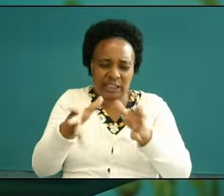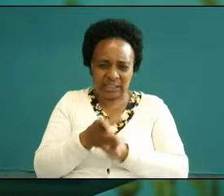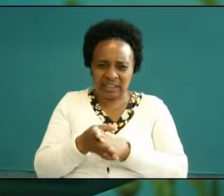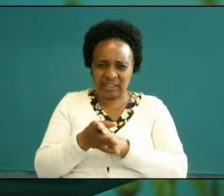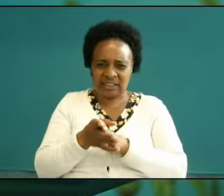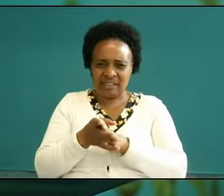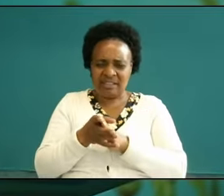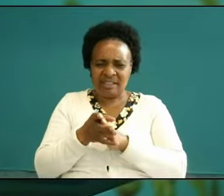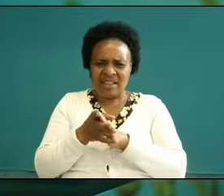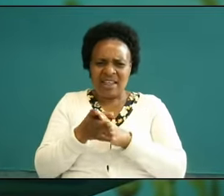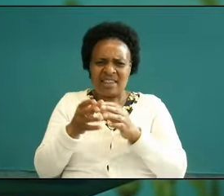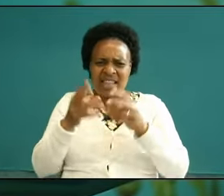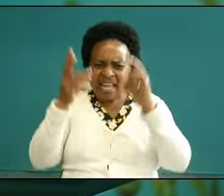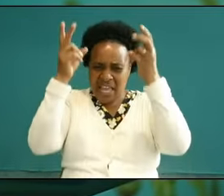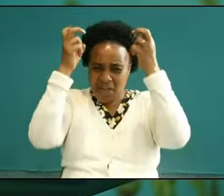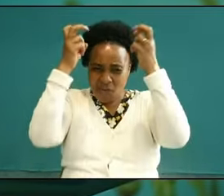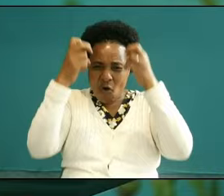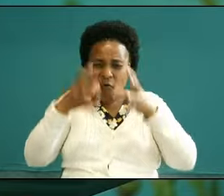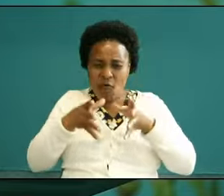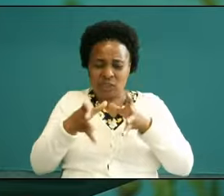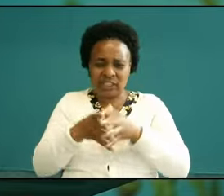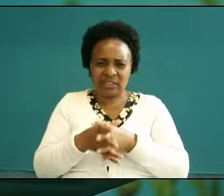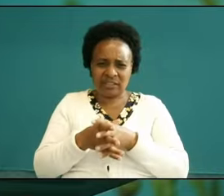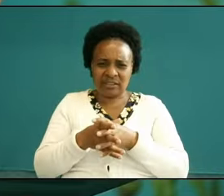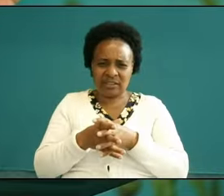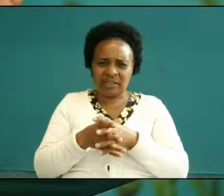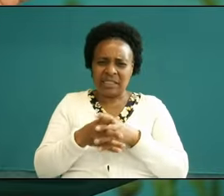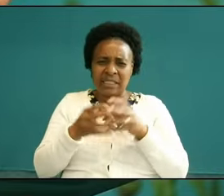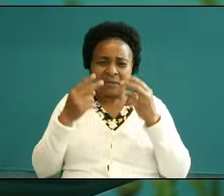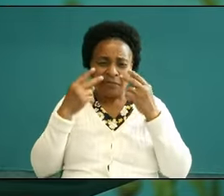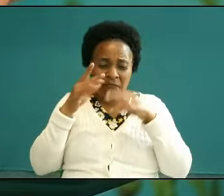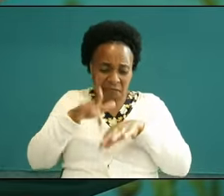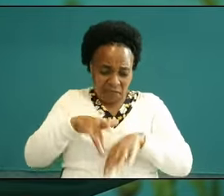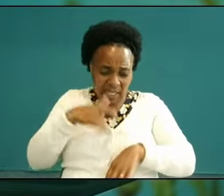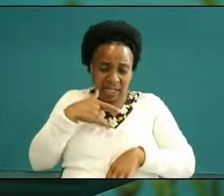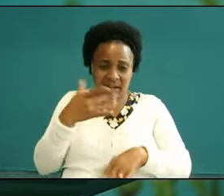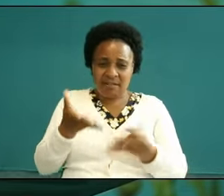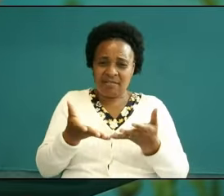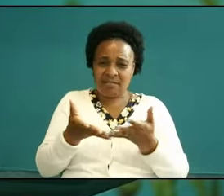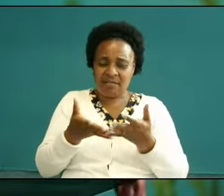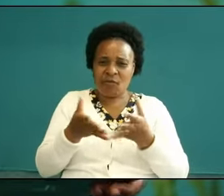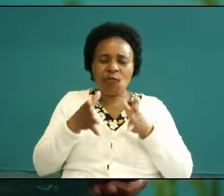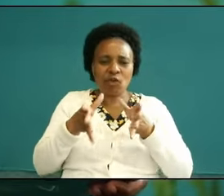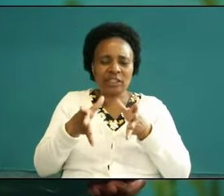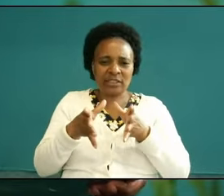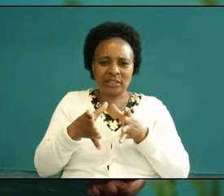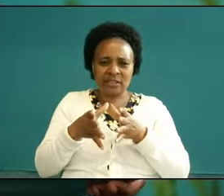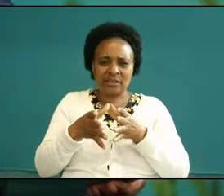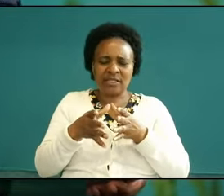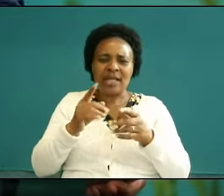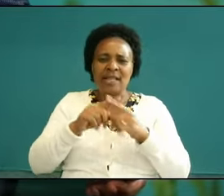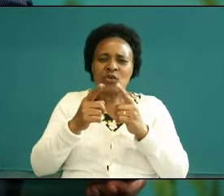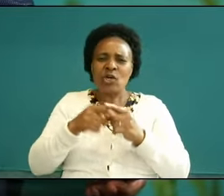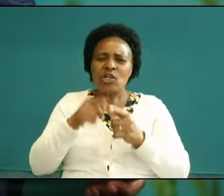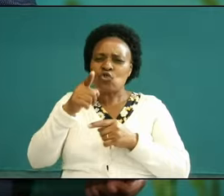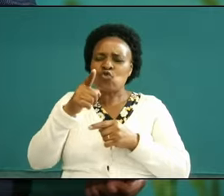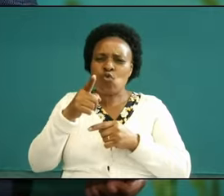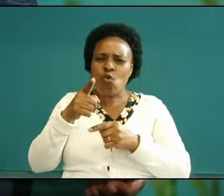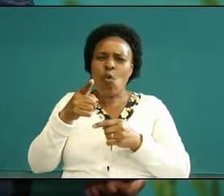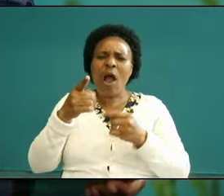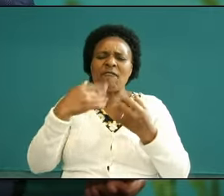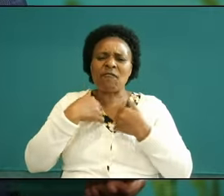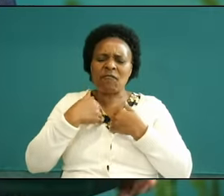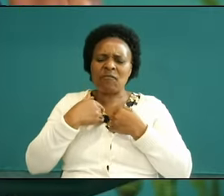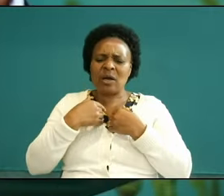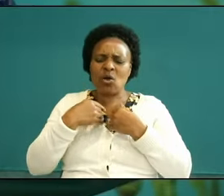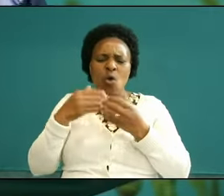forces you can see forces you can feel the impact of forces he says you are disadvantaged because